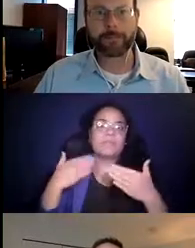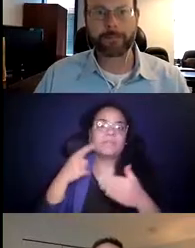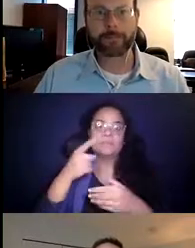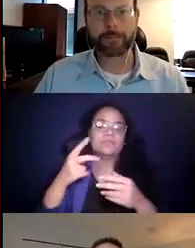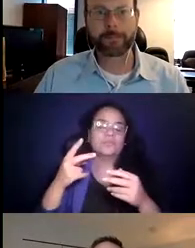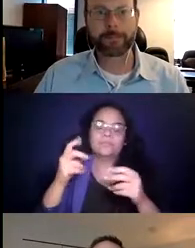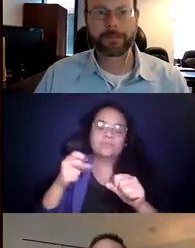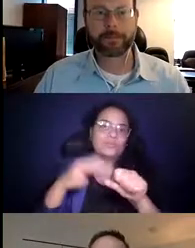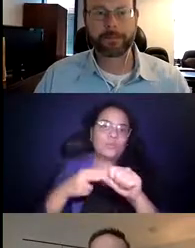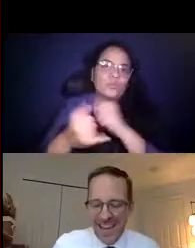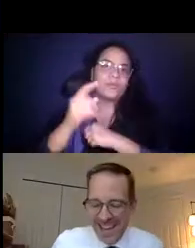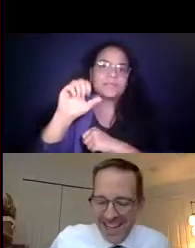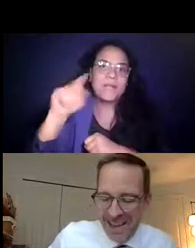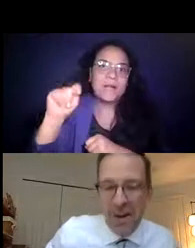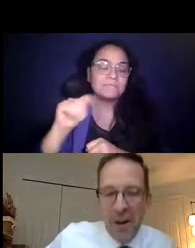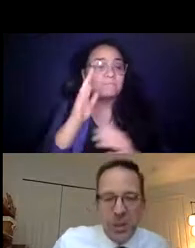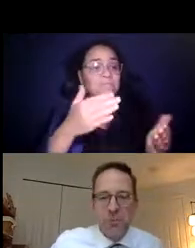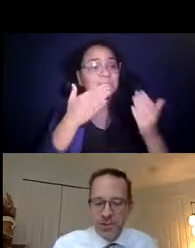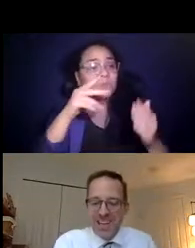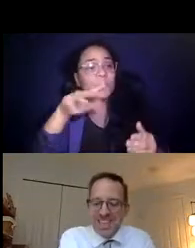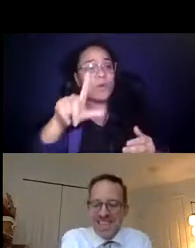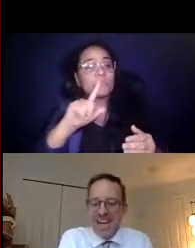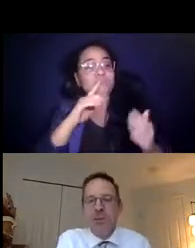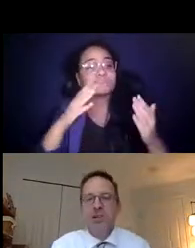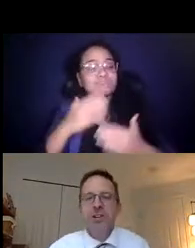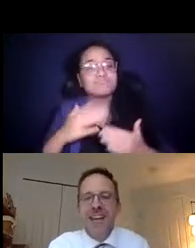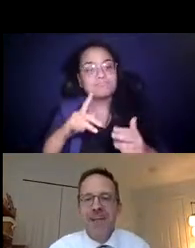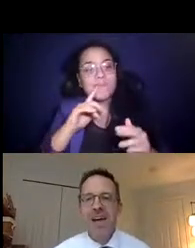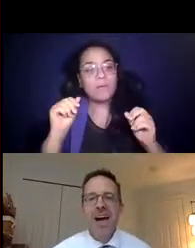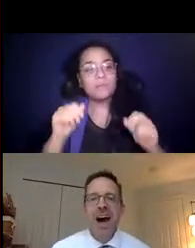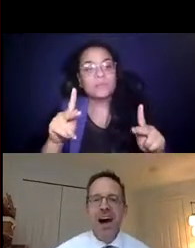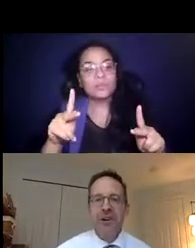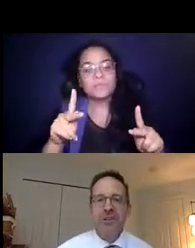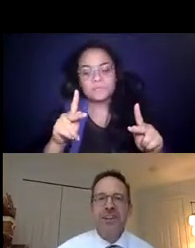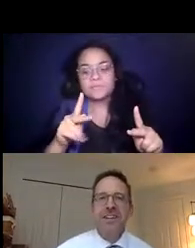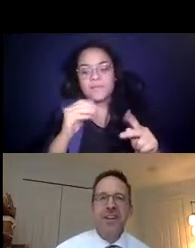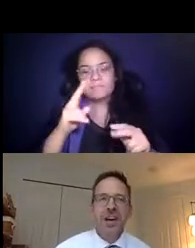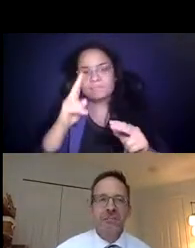14:17:21 >> Thanks, Paul and I really appreciate the opportunity and the honor to kind of be